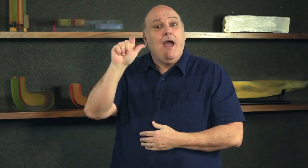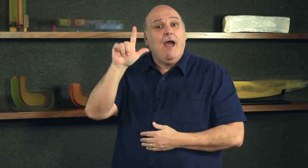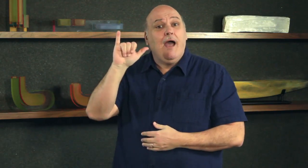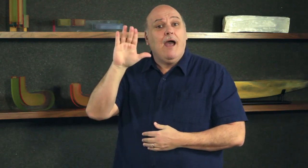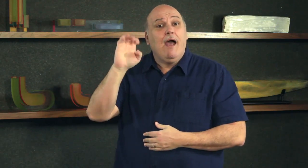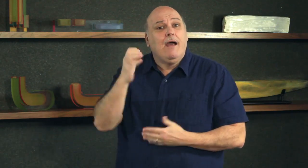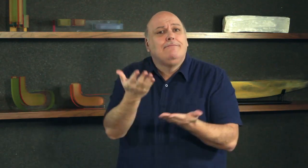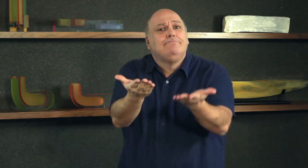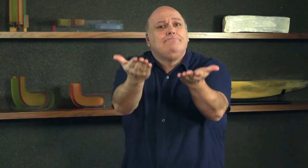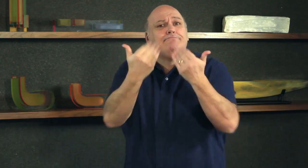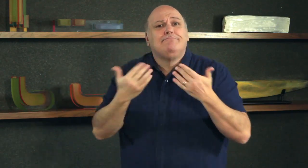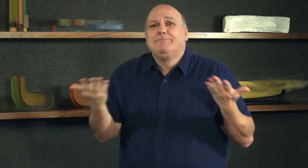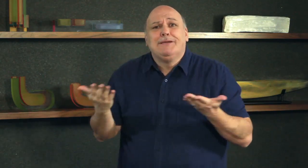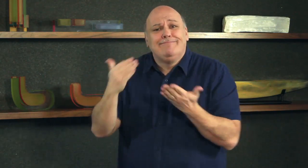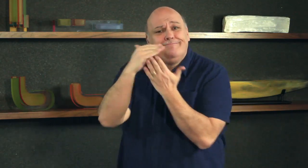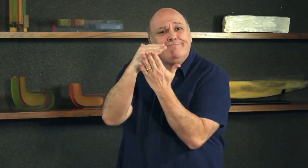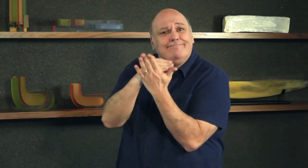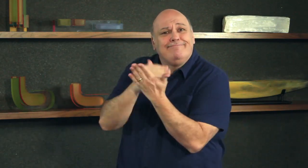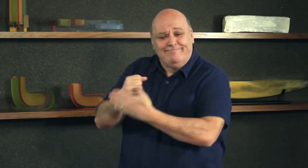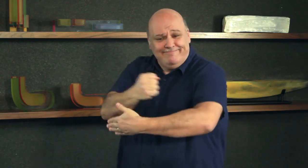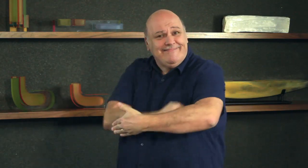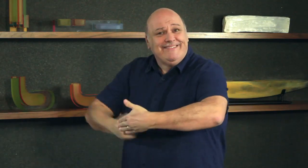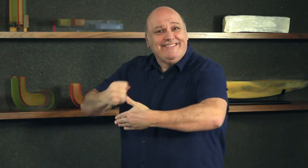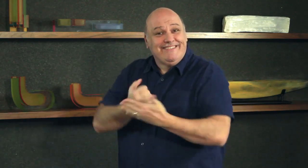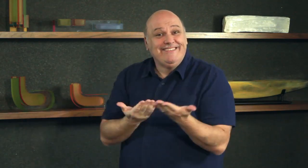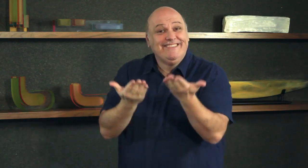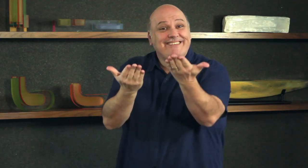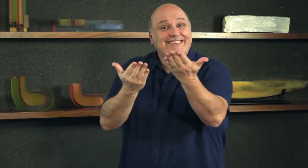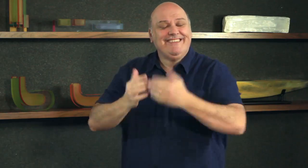to make Hummus from scratch on CookSign.